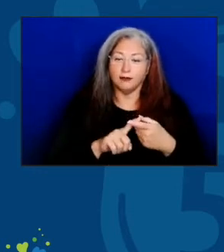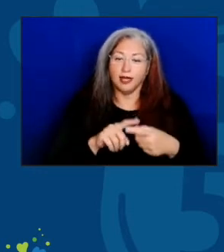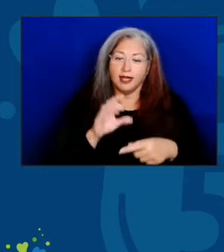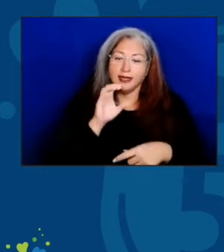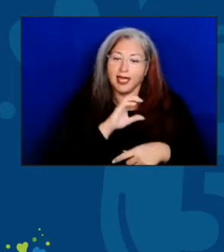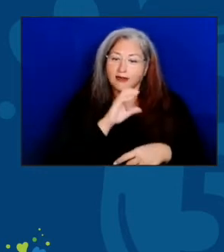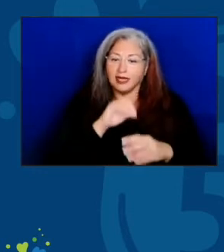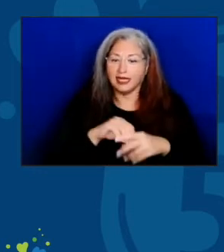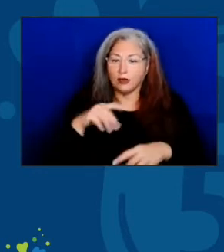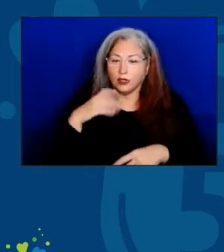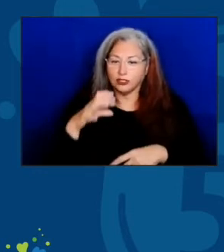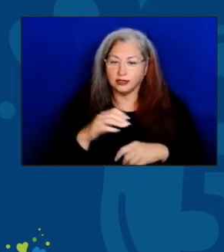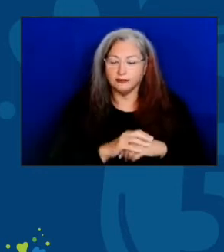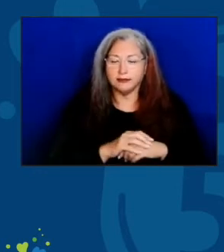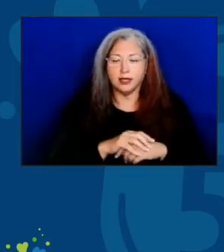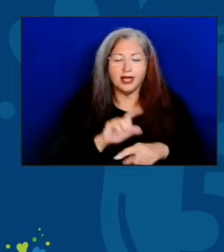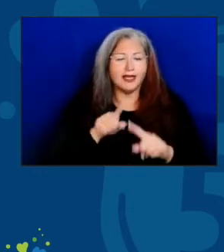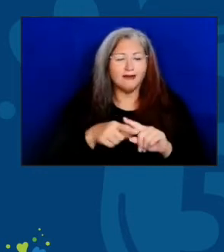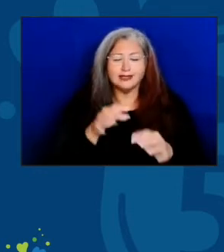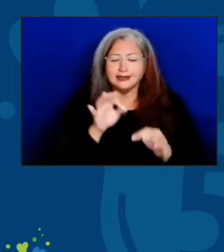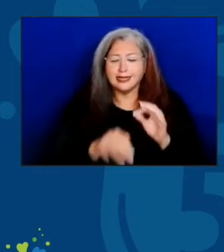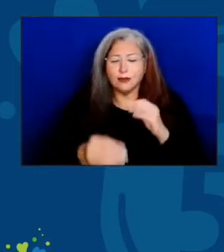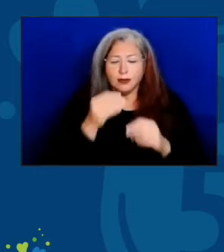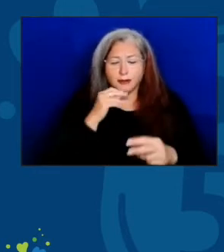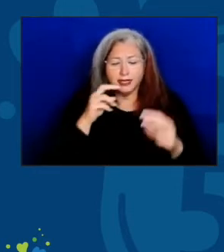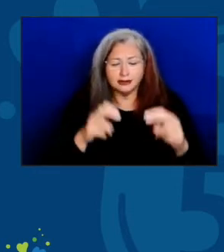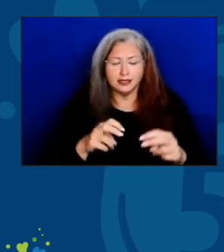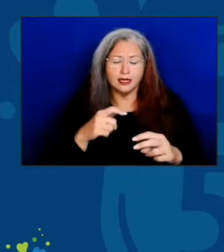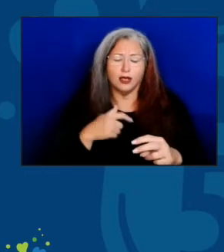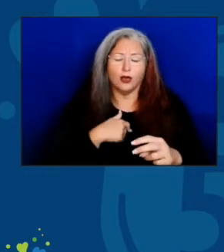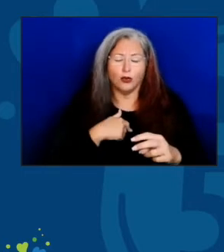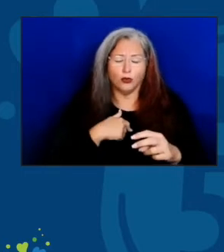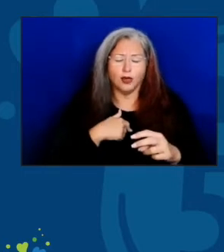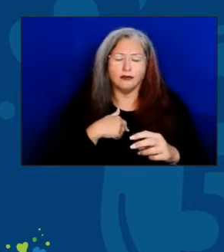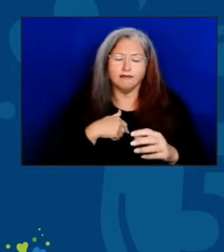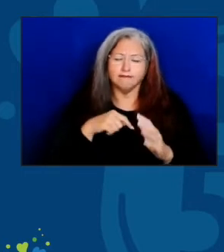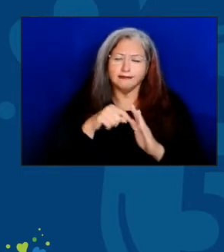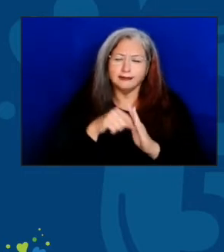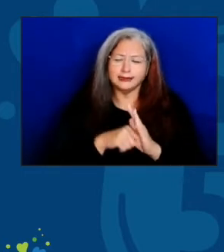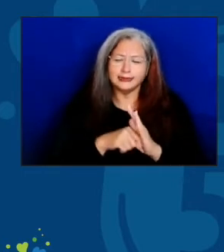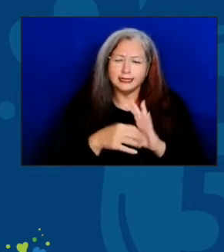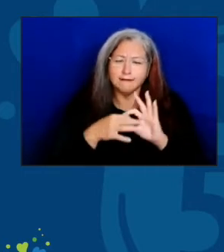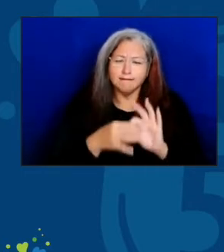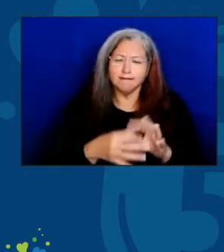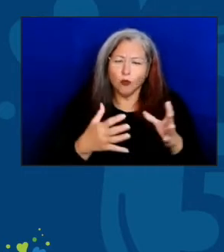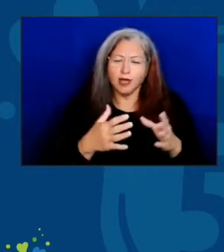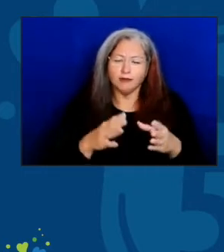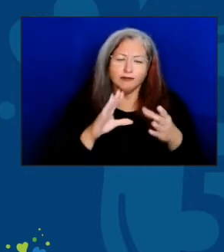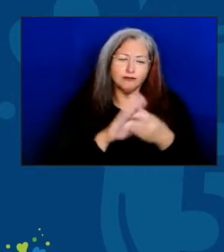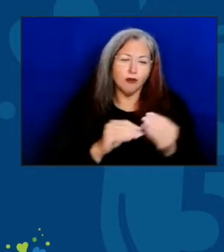While sharing a simple meal, we all shared something more. Our stories, our smiles, and our desire